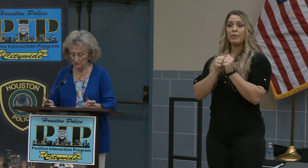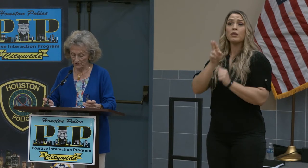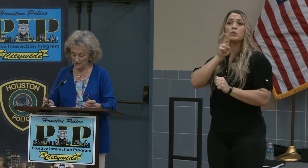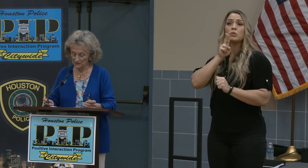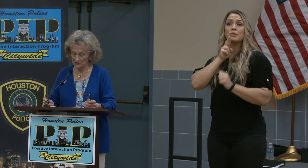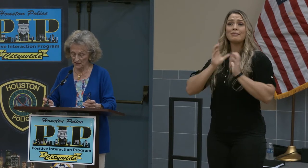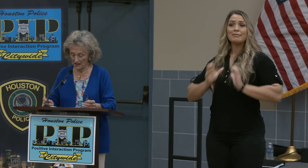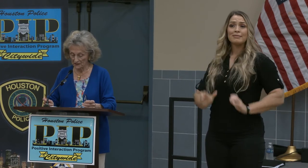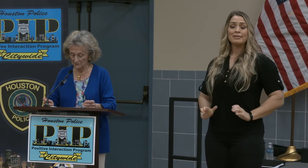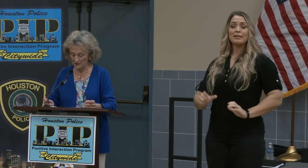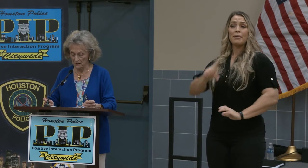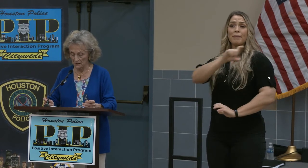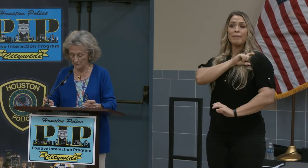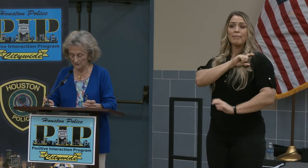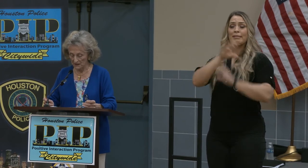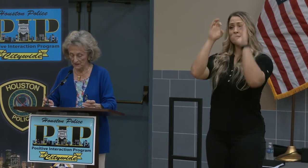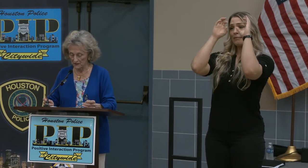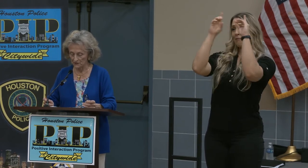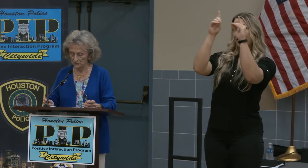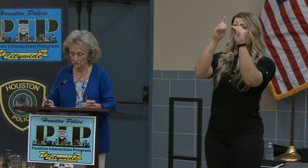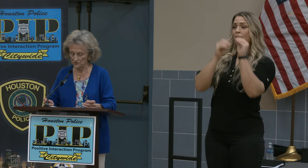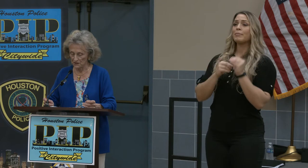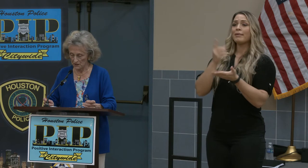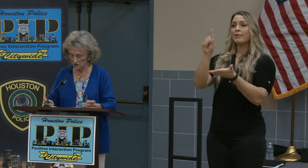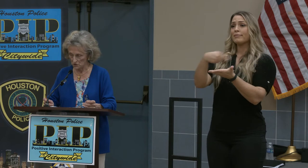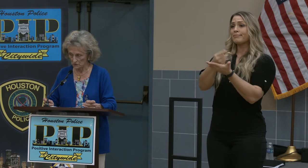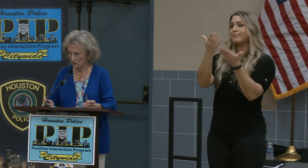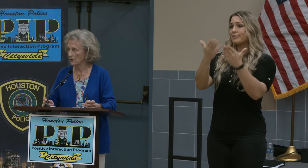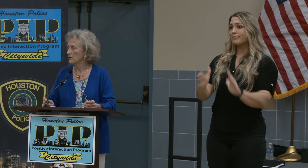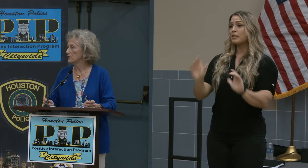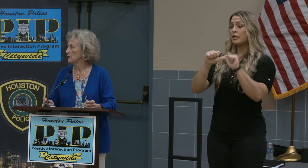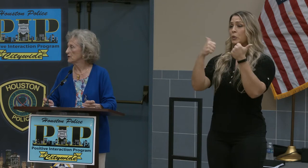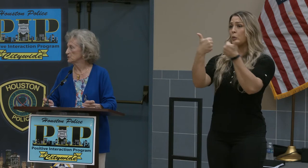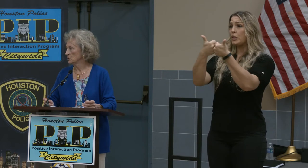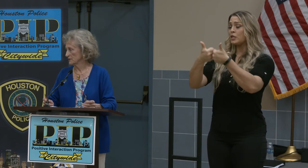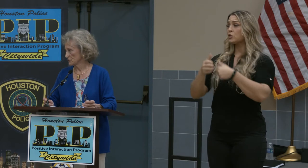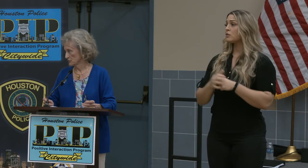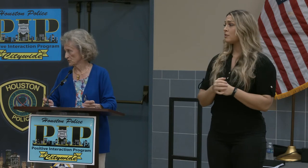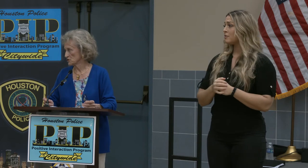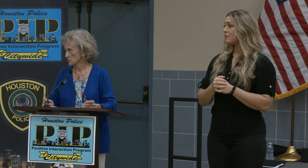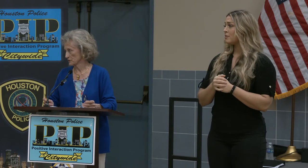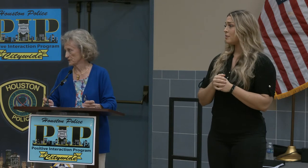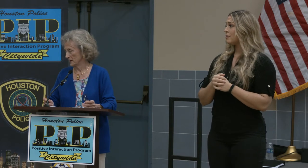police academy alumni association. You have to really shorten that.